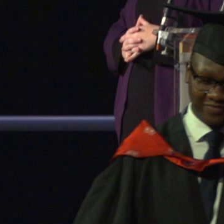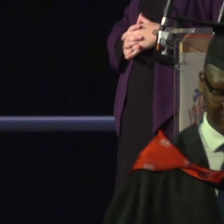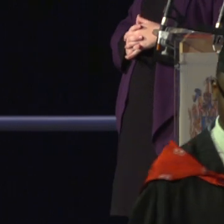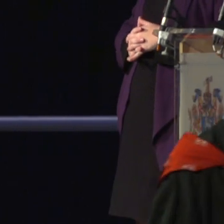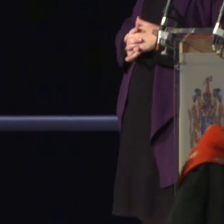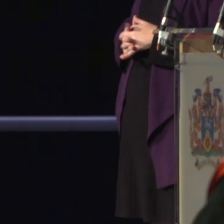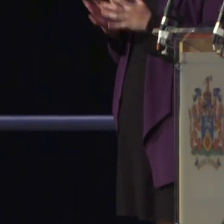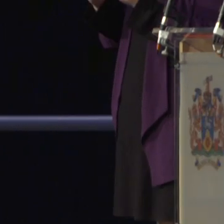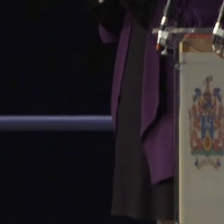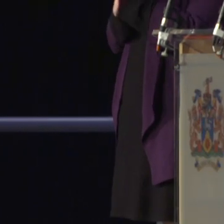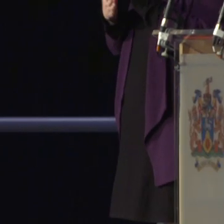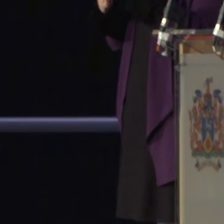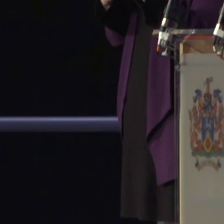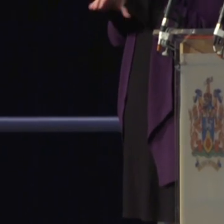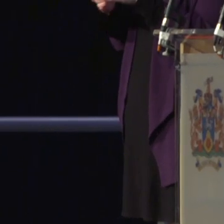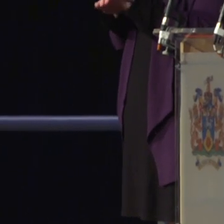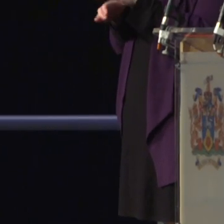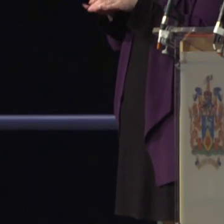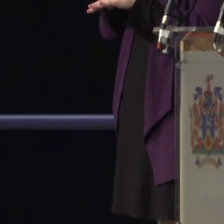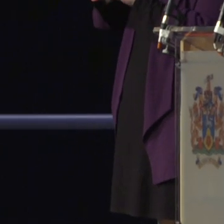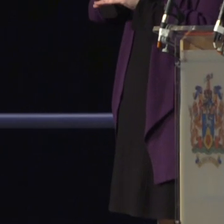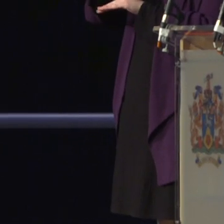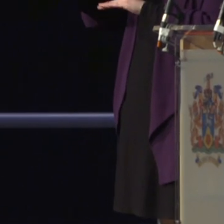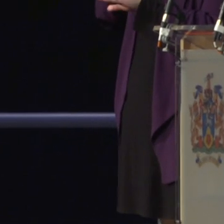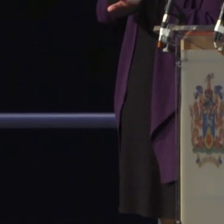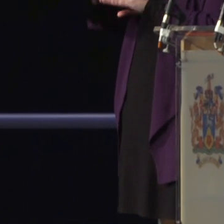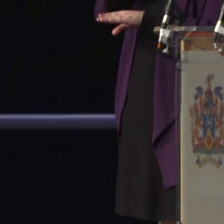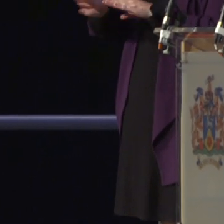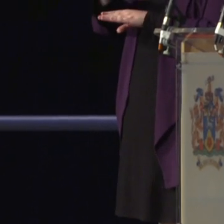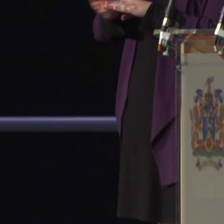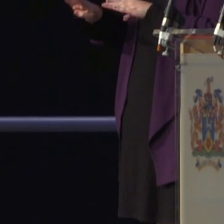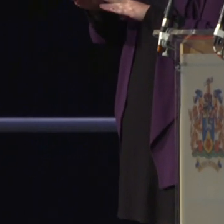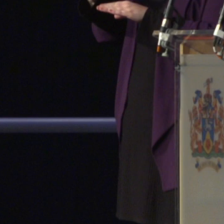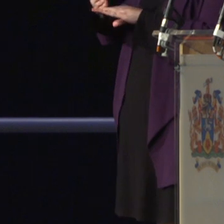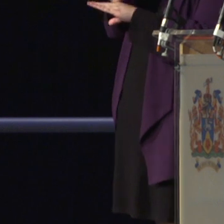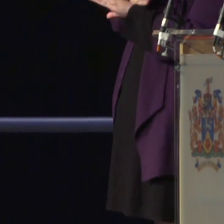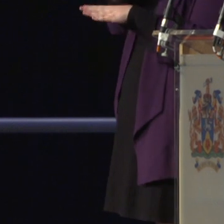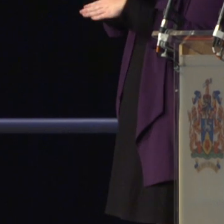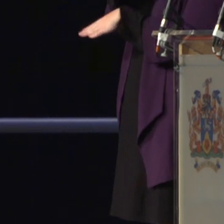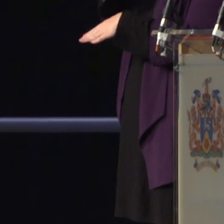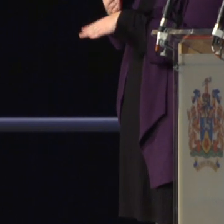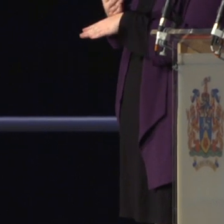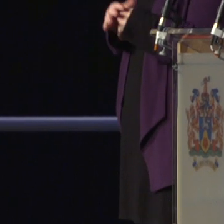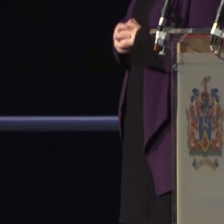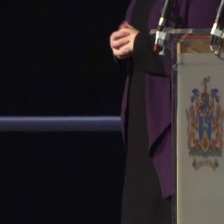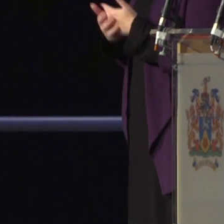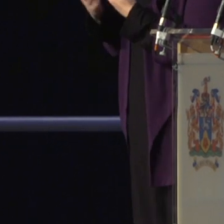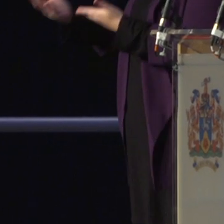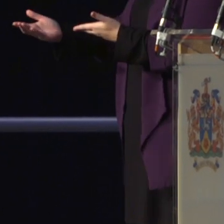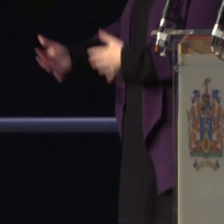Master of Science in Professional Practice Early Action